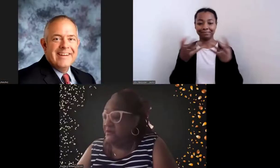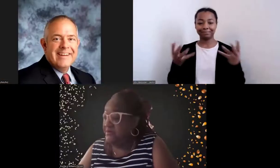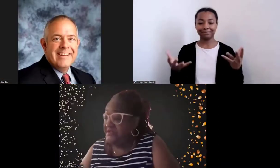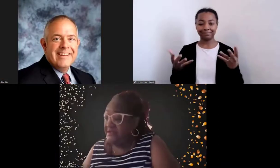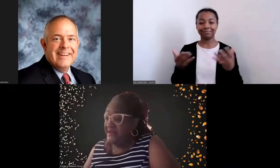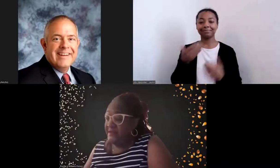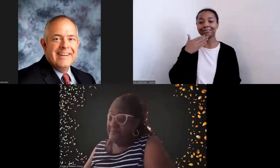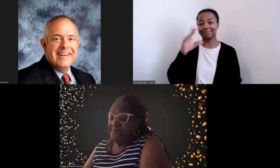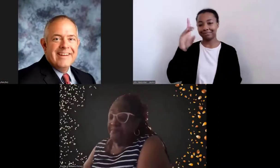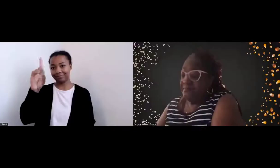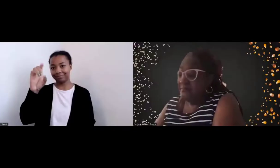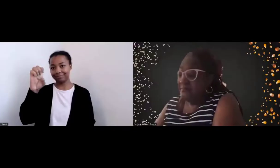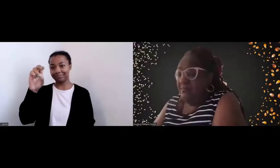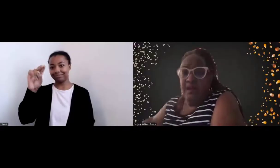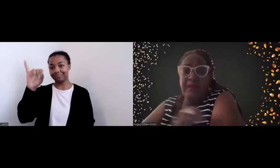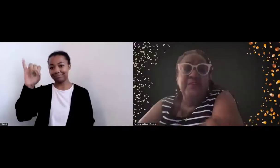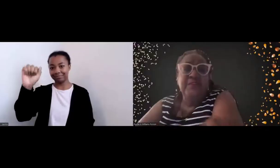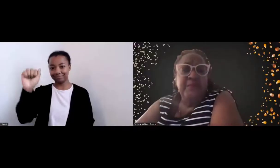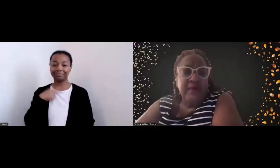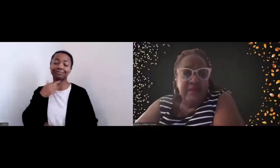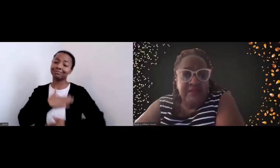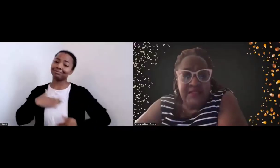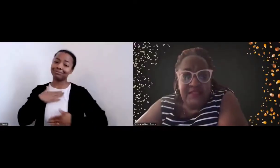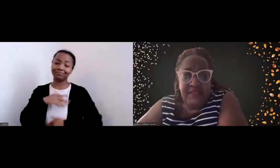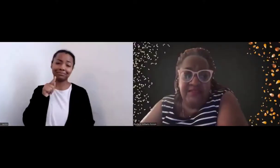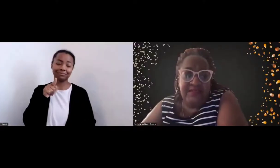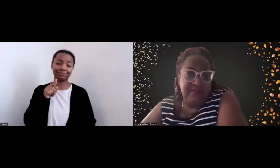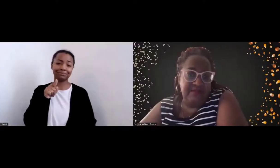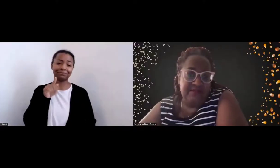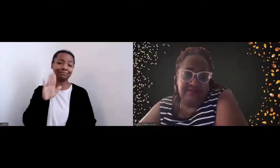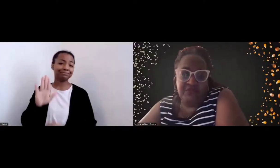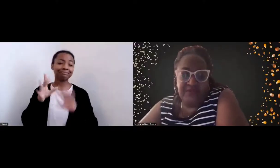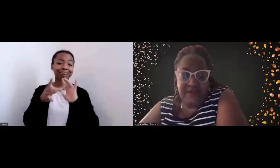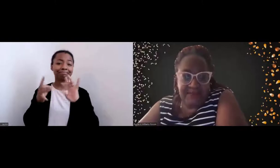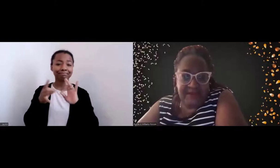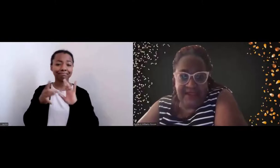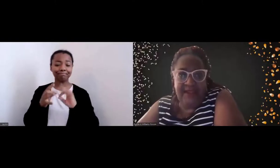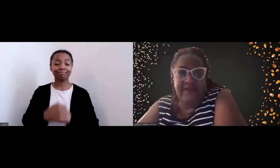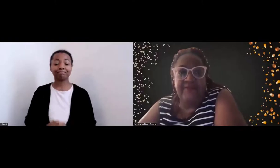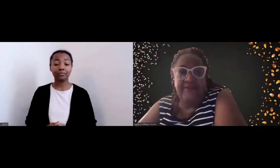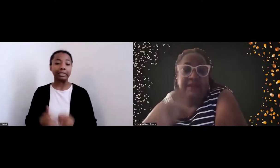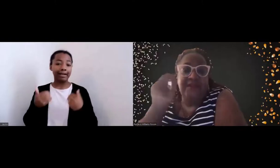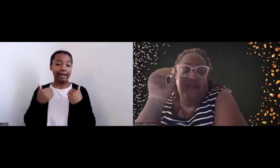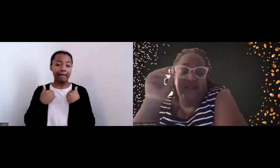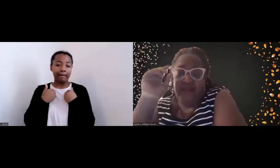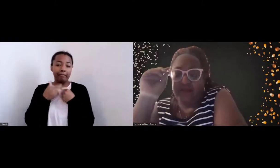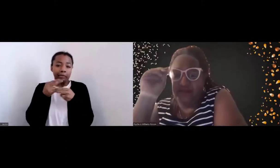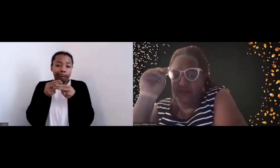I appreciate it, those remarks. So in the short time that I have, what I think I'm going